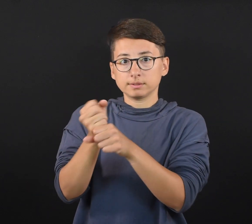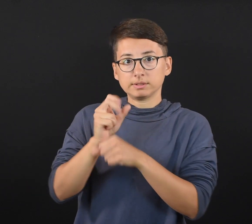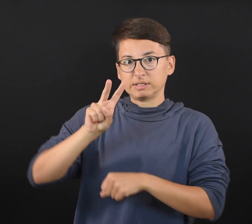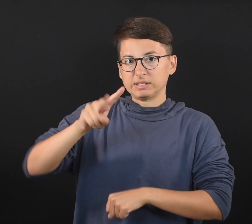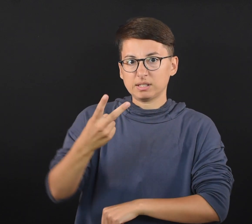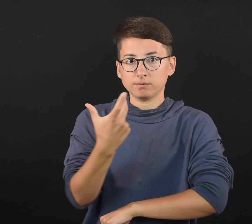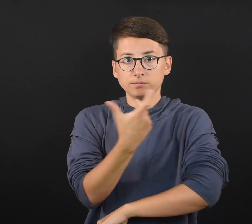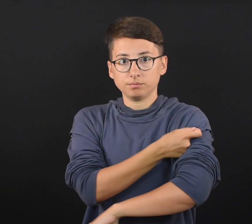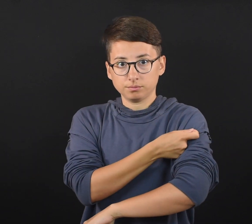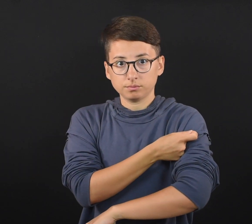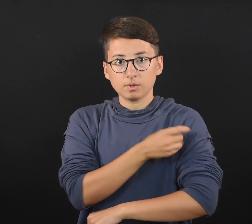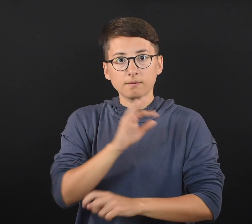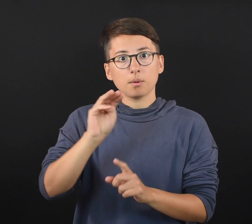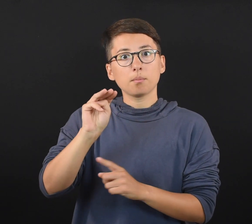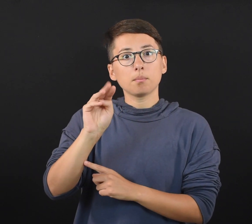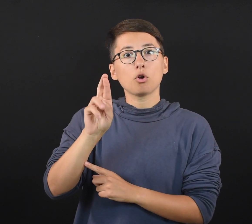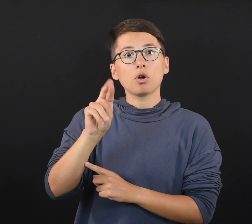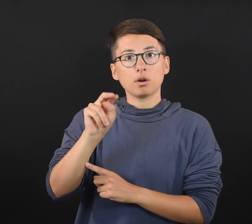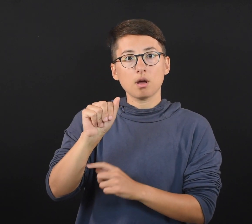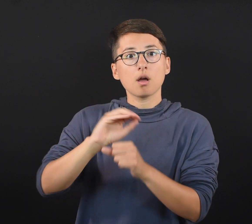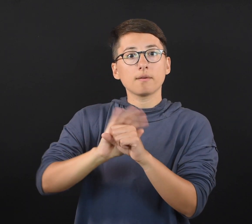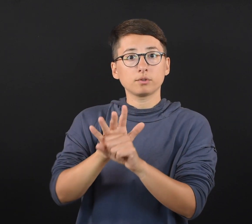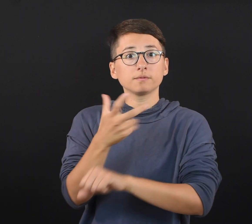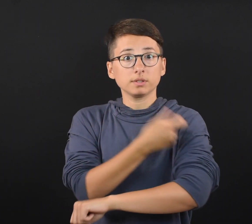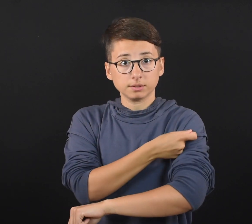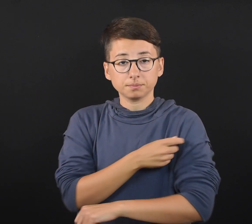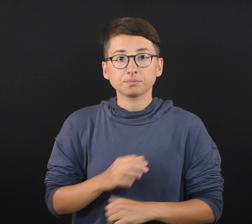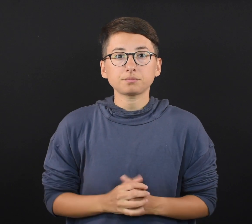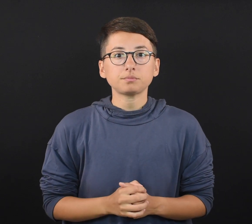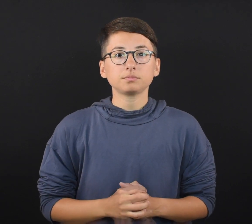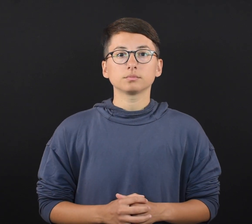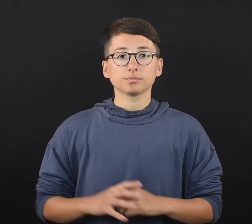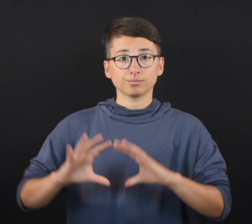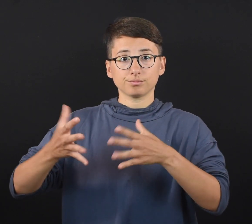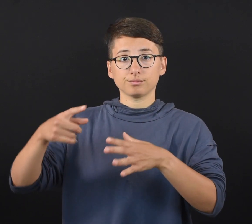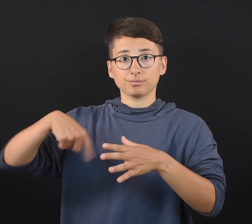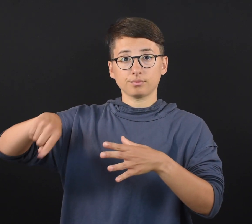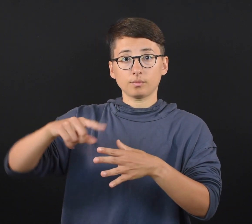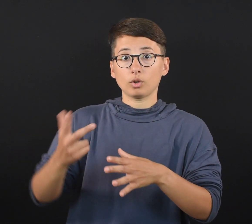the second dose of a messenger RNA COVID-19 vaccine.